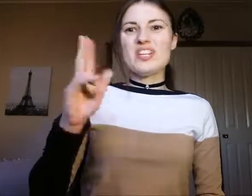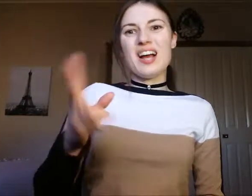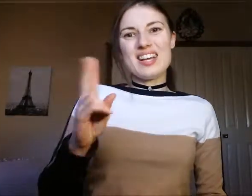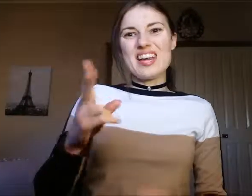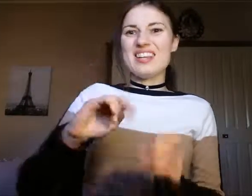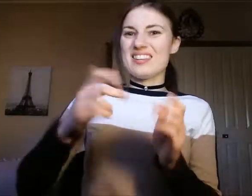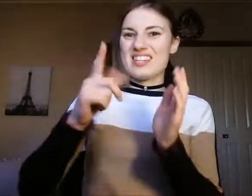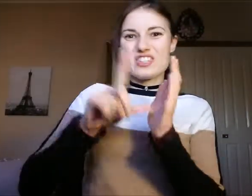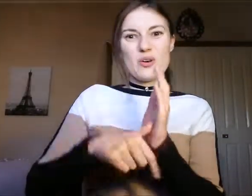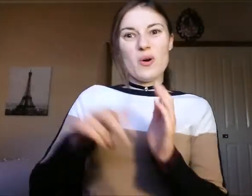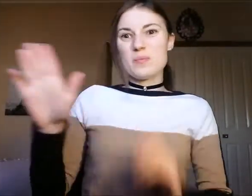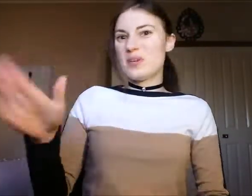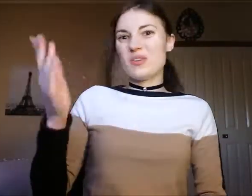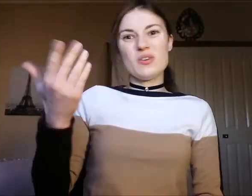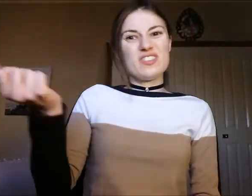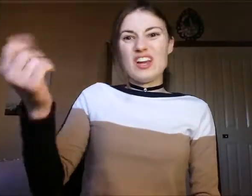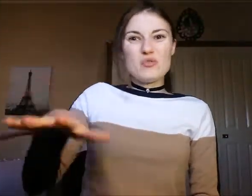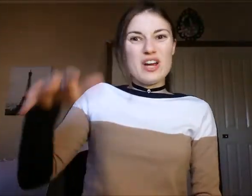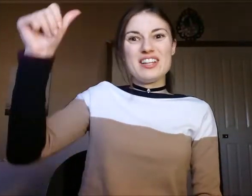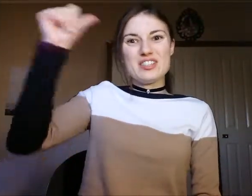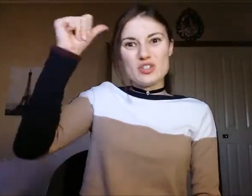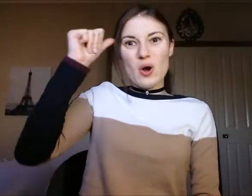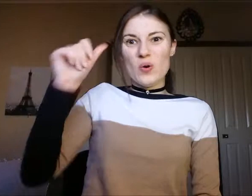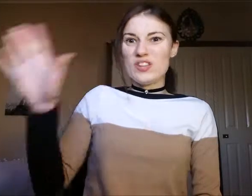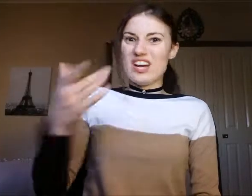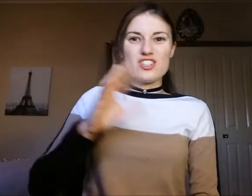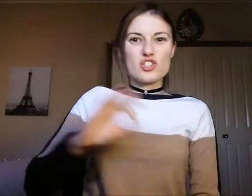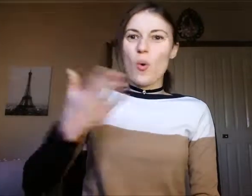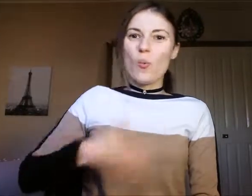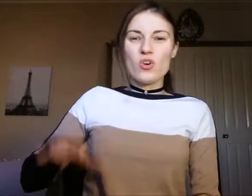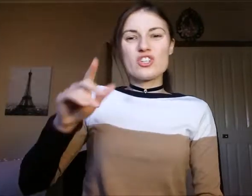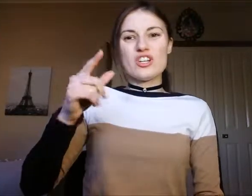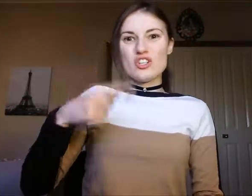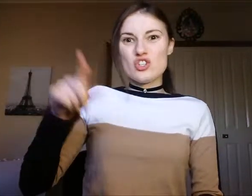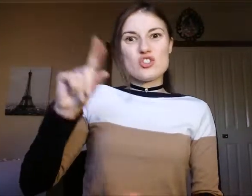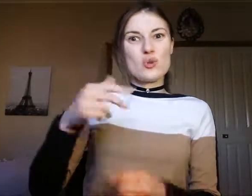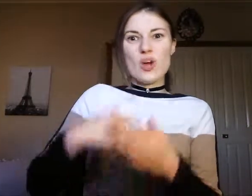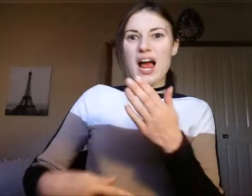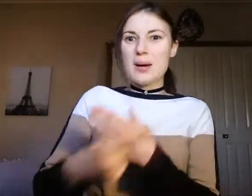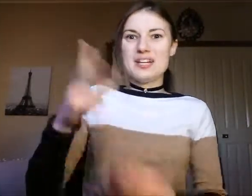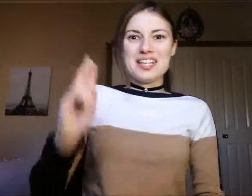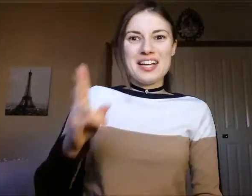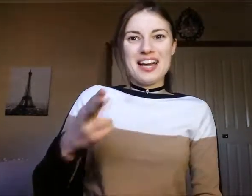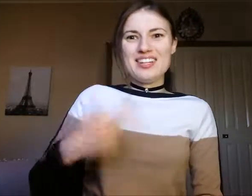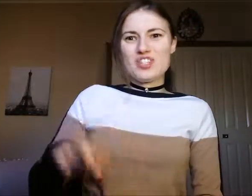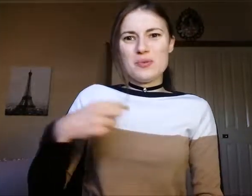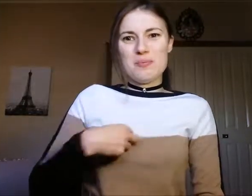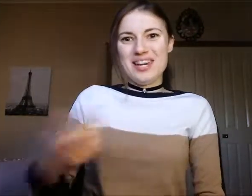it again next time beacuse they already know they don't want to do happen again to me.